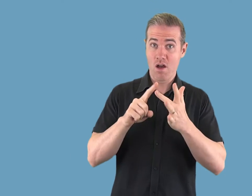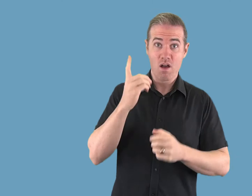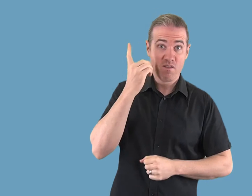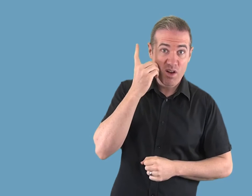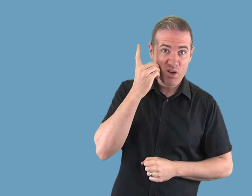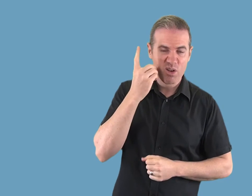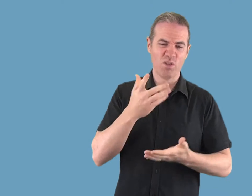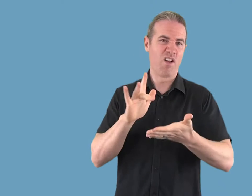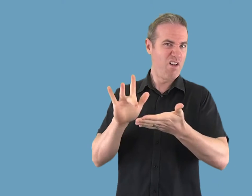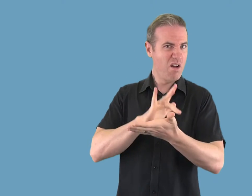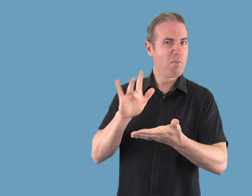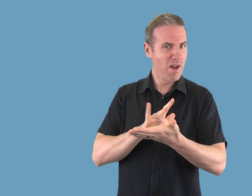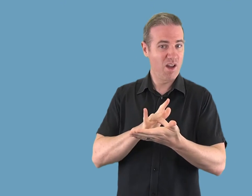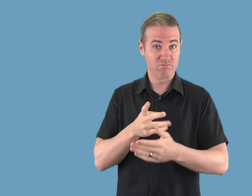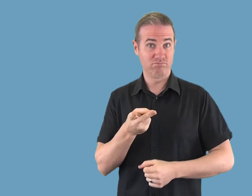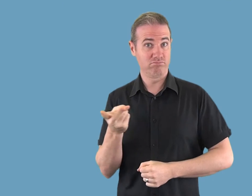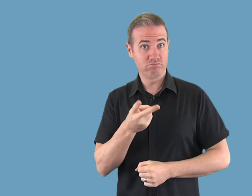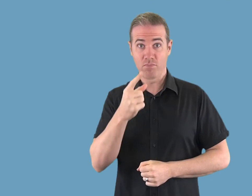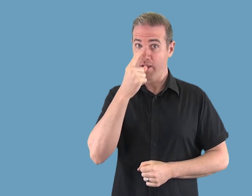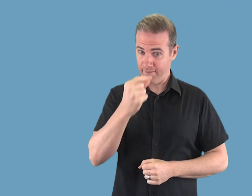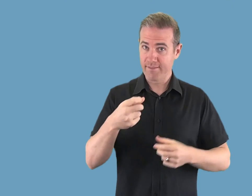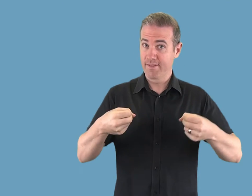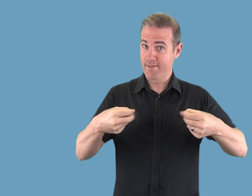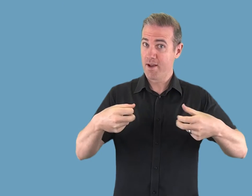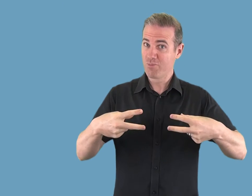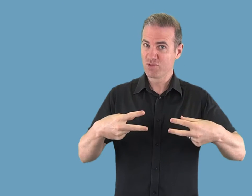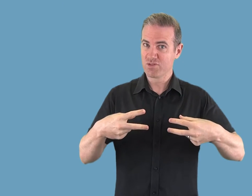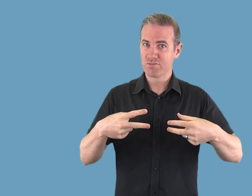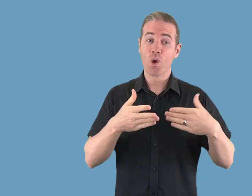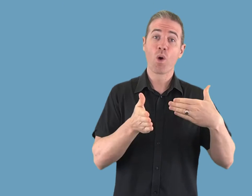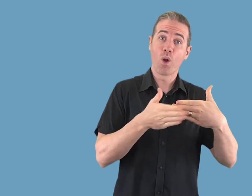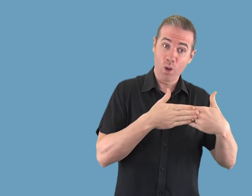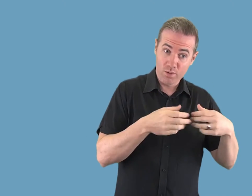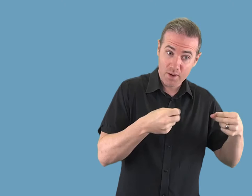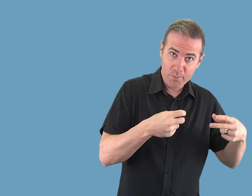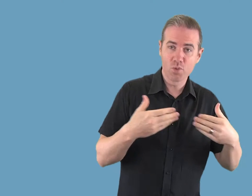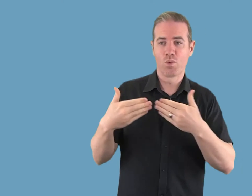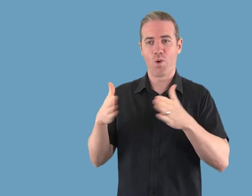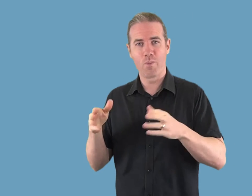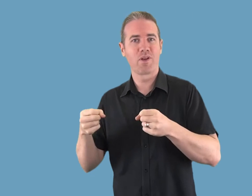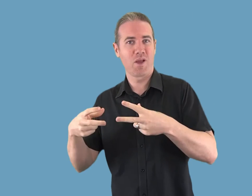Apple iPhones and iPads support closed-captions, open